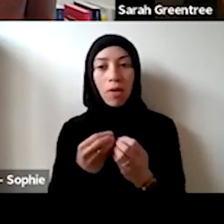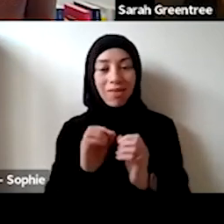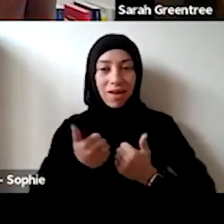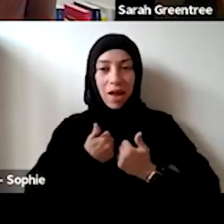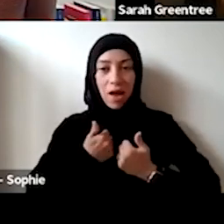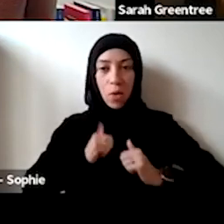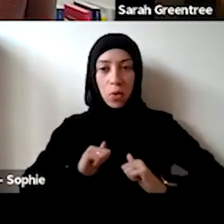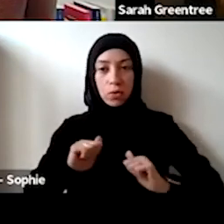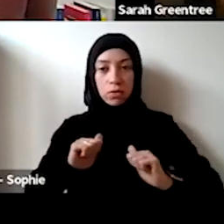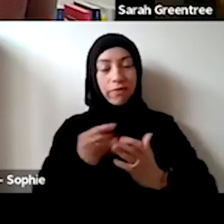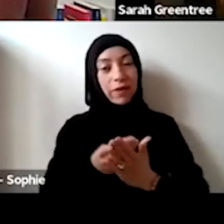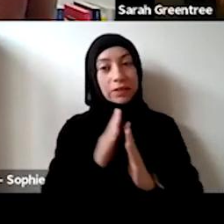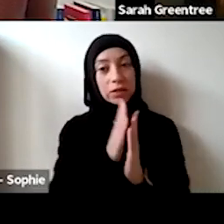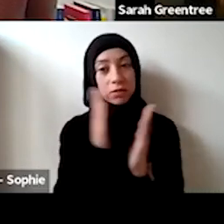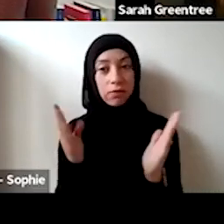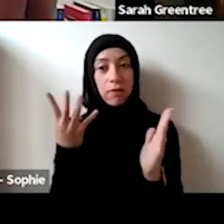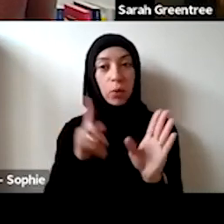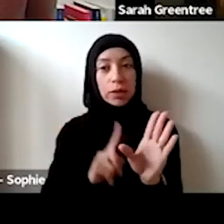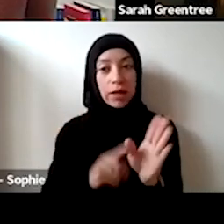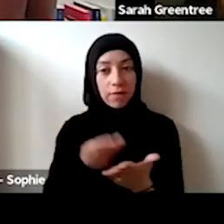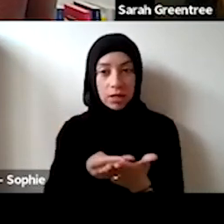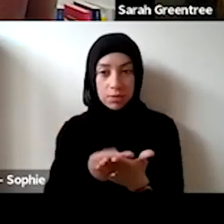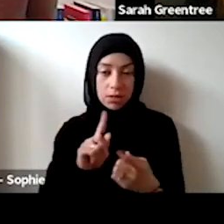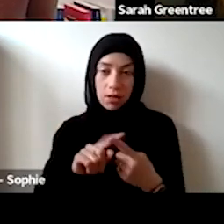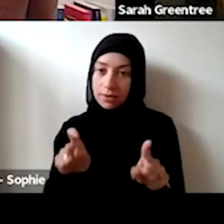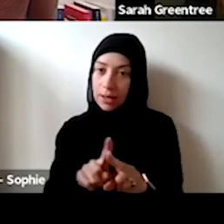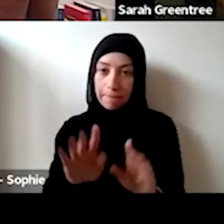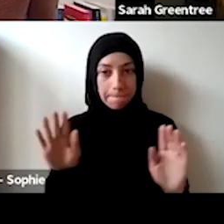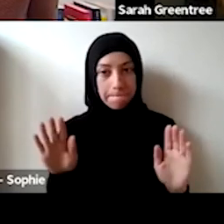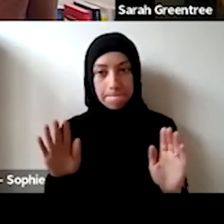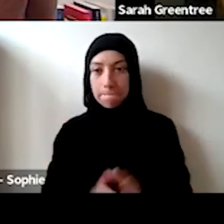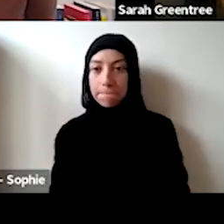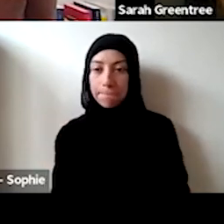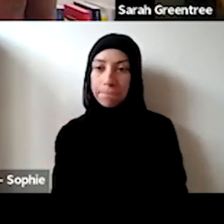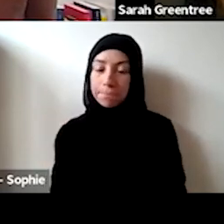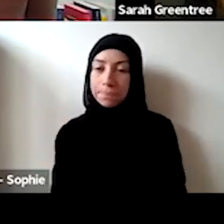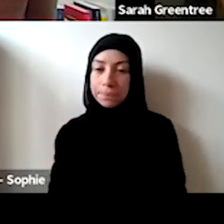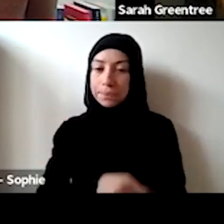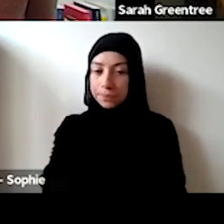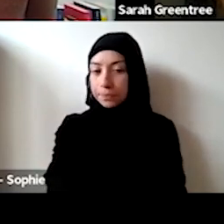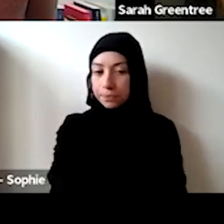the the funding pull remains the same Okay. context of the funding pool remaining the same. Spencer has asked, if you are